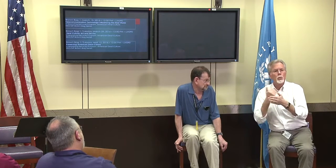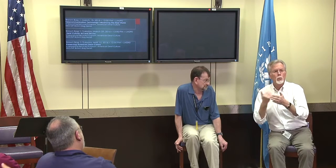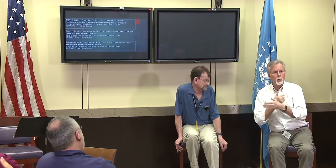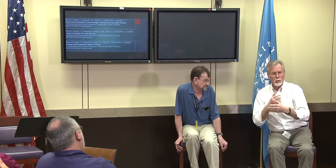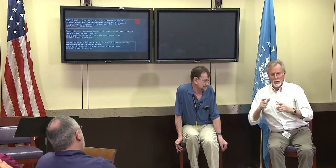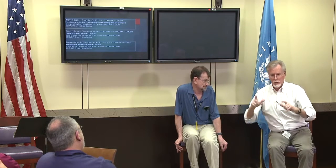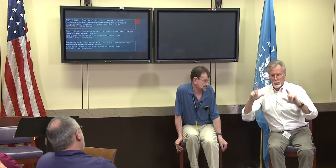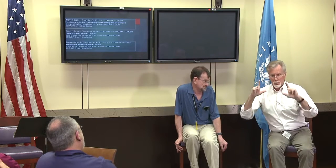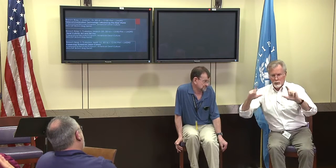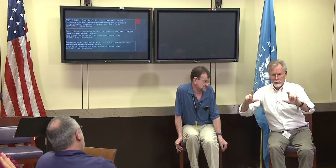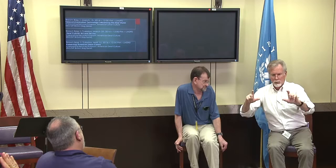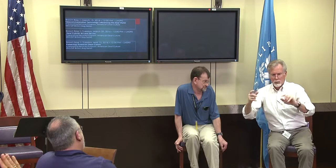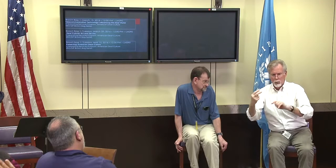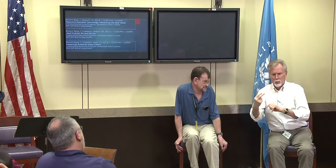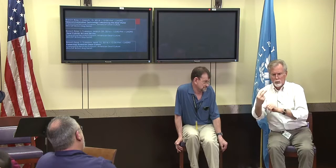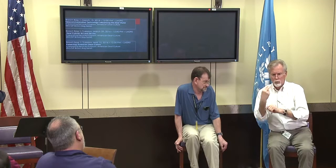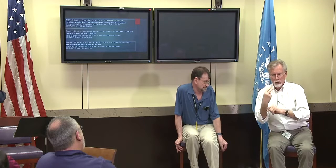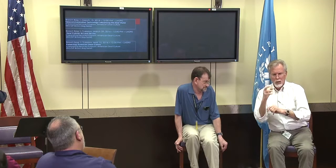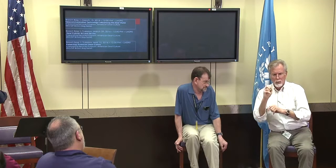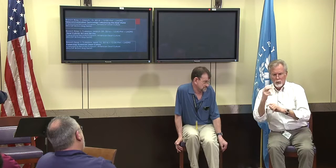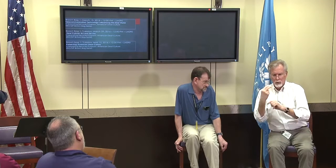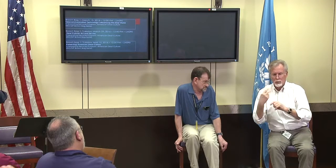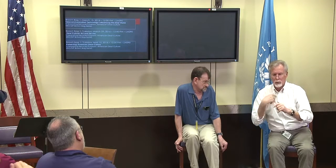to be aware of where you are and what you doing in space,